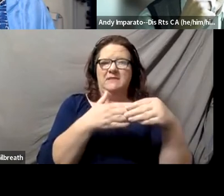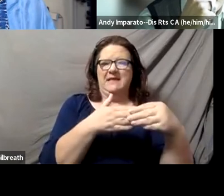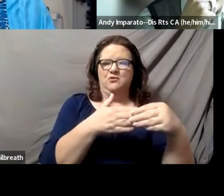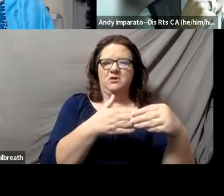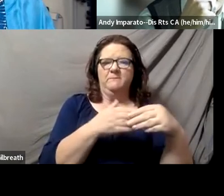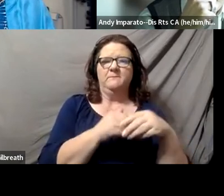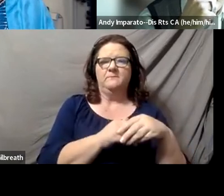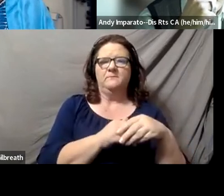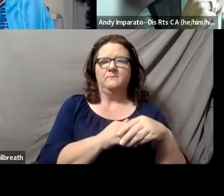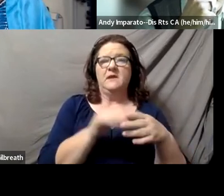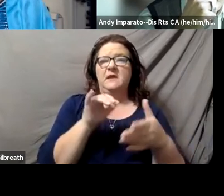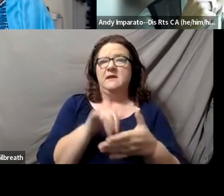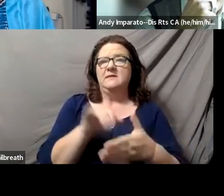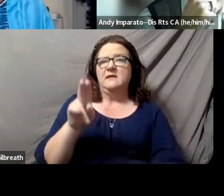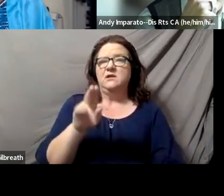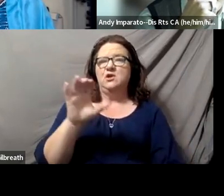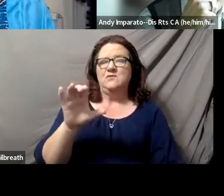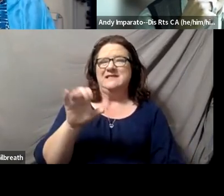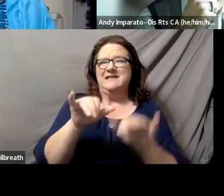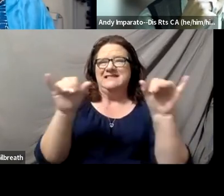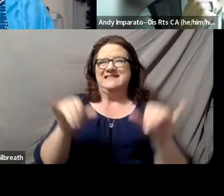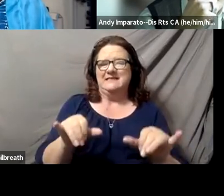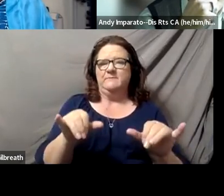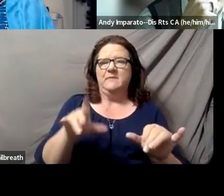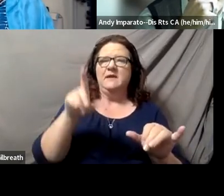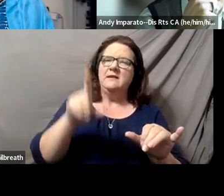is that the UC system itself needs to also,